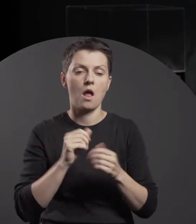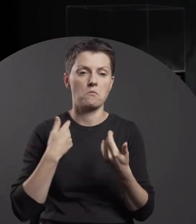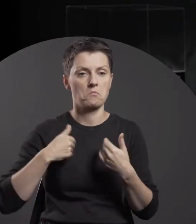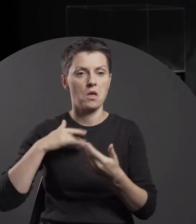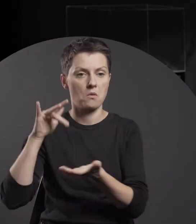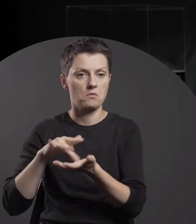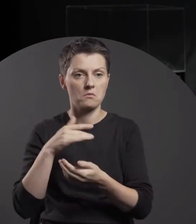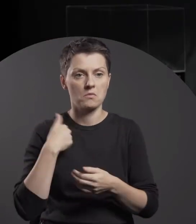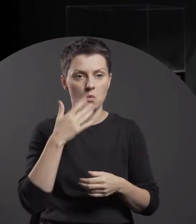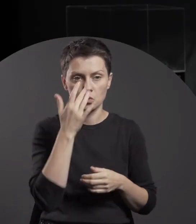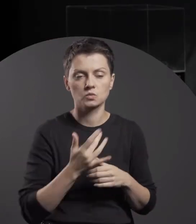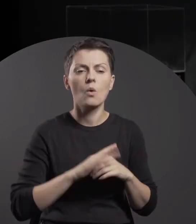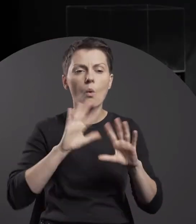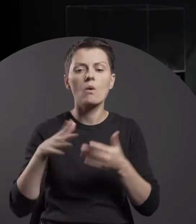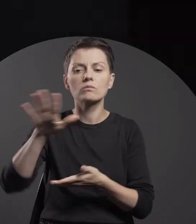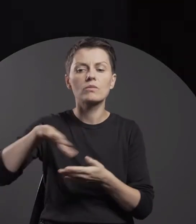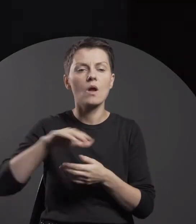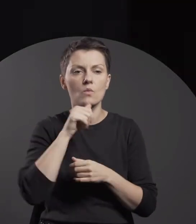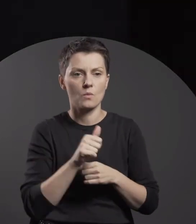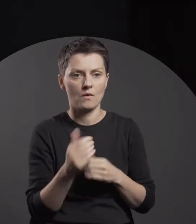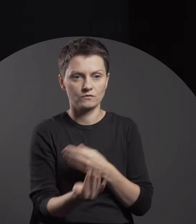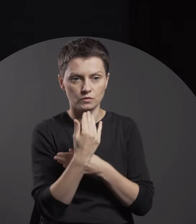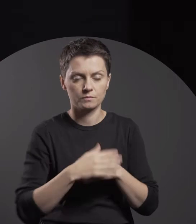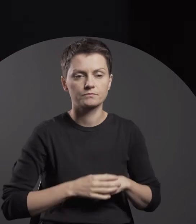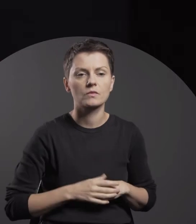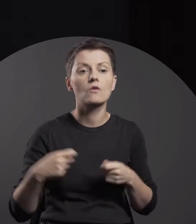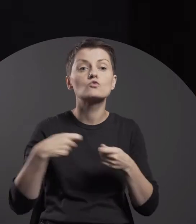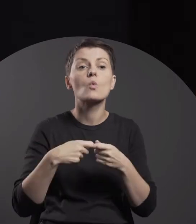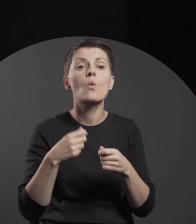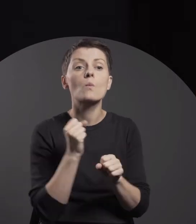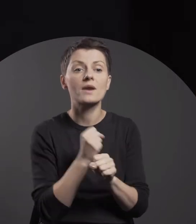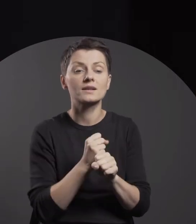In general, in Eastern Europe. The international cooperation carried out by the Labirynt Gallery